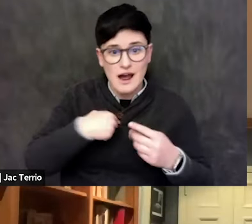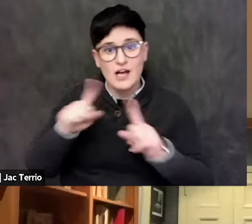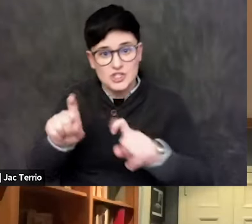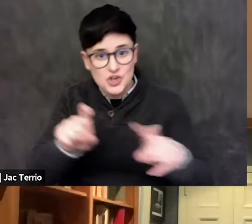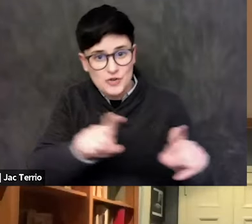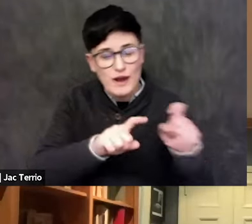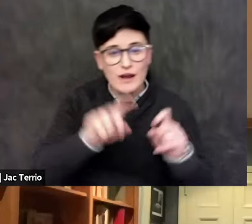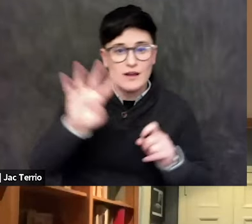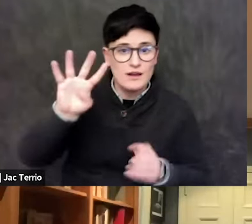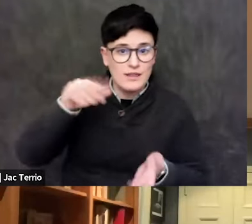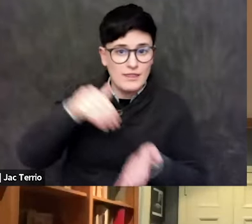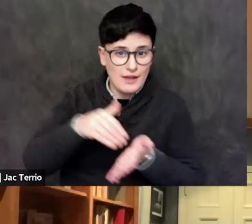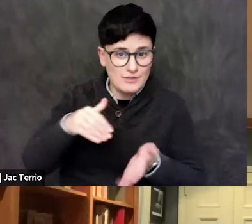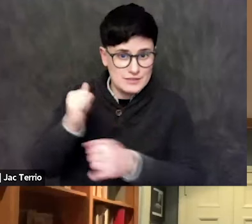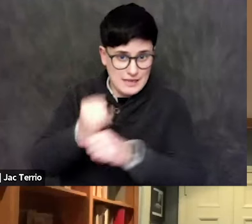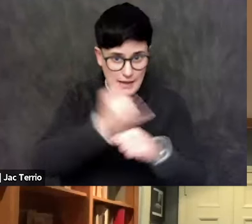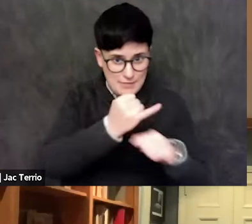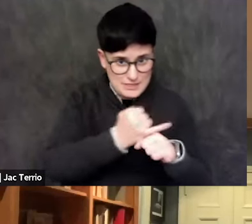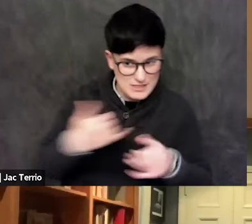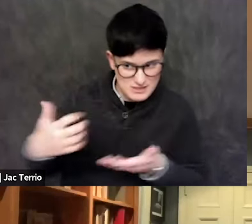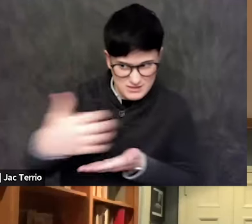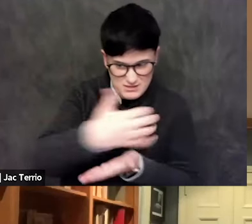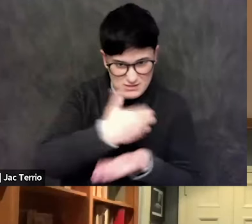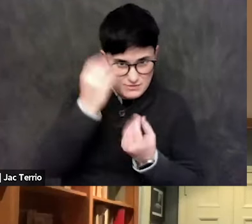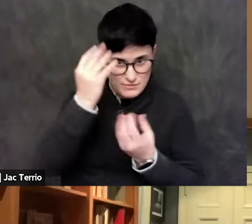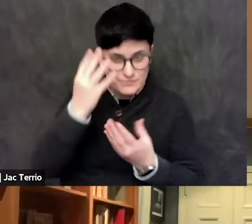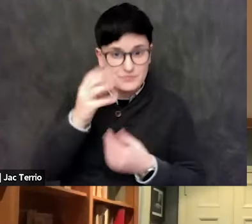is that if there's something that's clearly anti-Semitic,